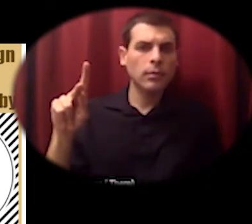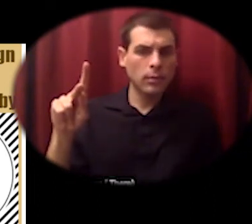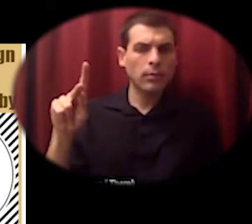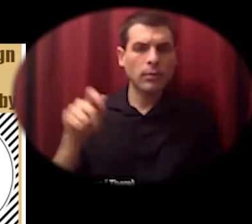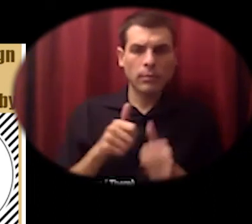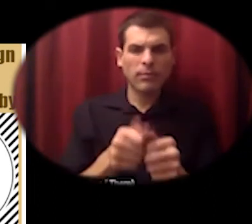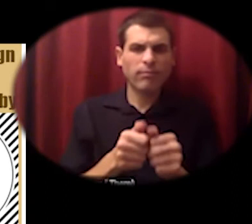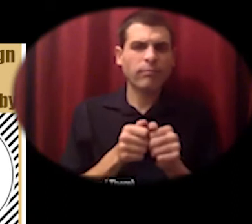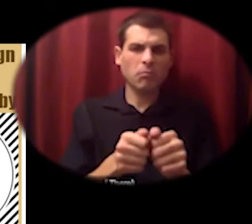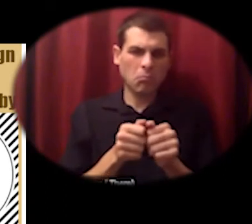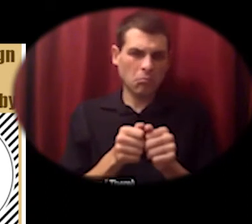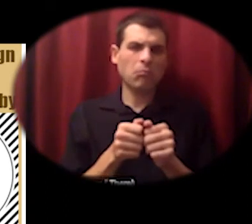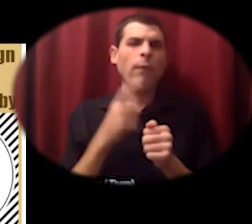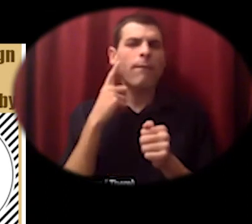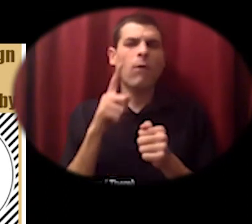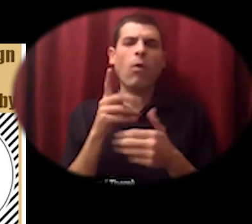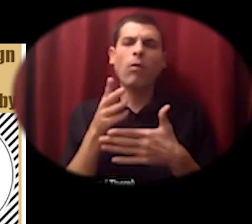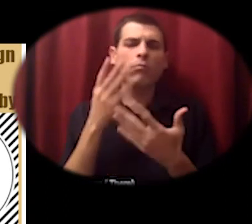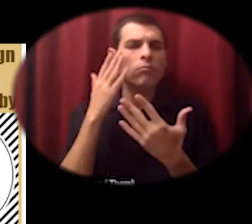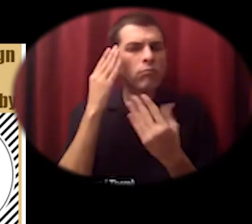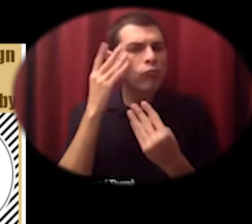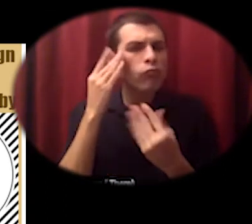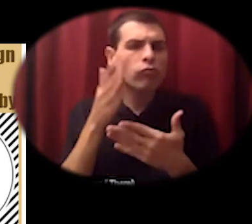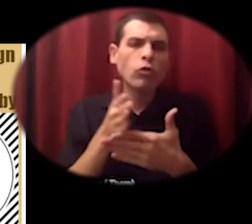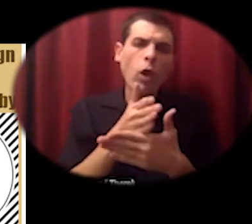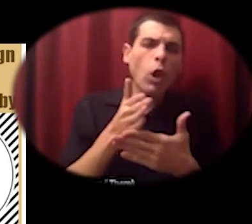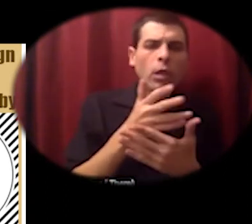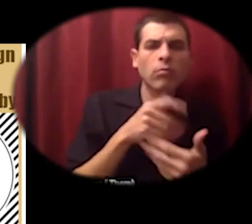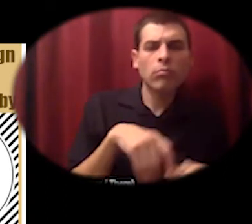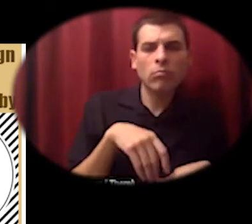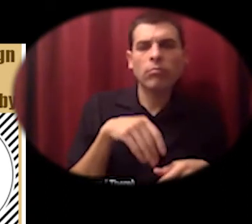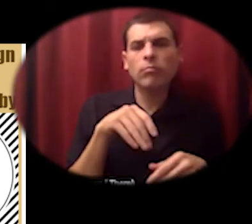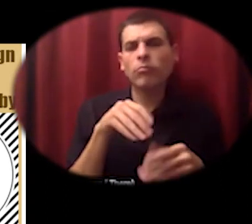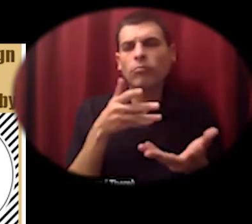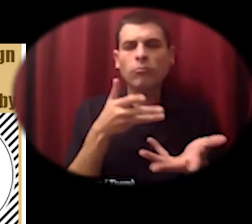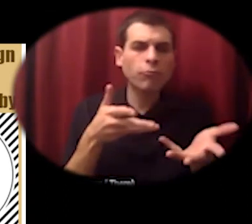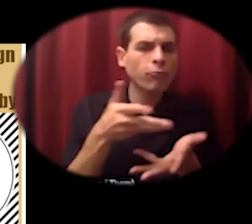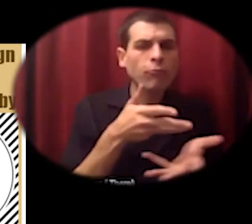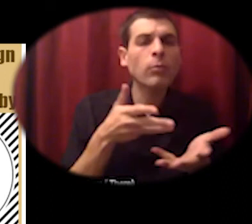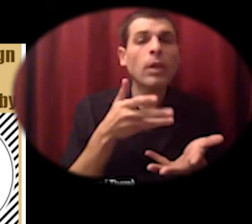and resource sharing and for folks who are interested in that we'll email after this